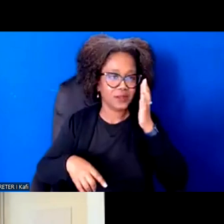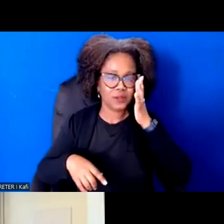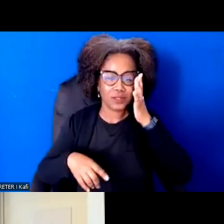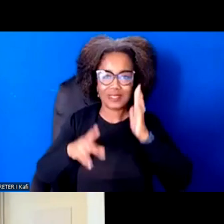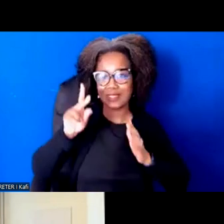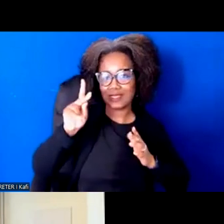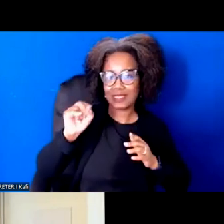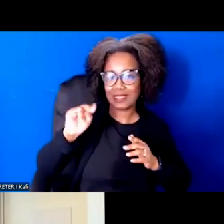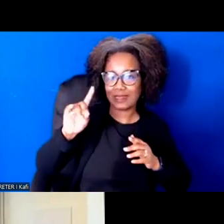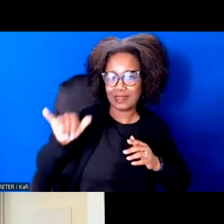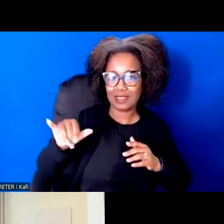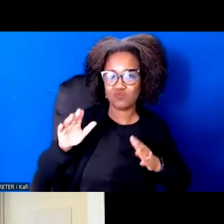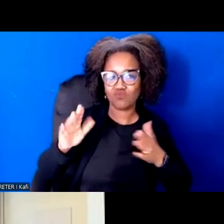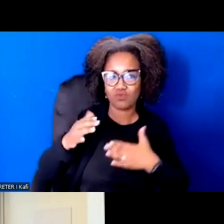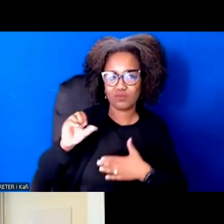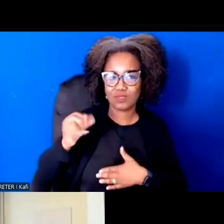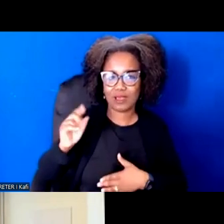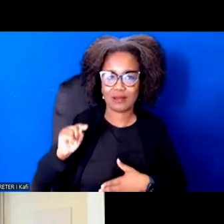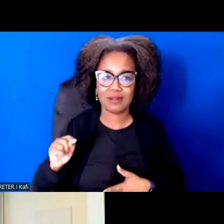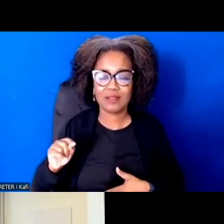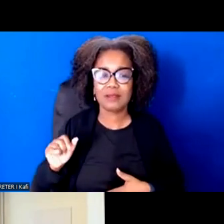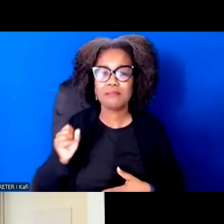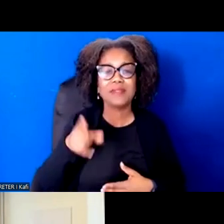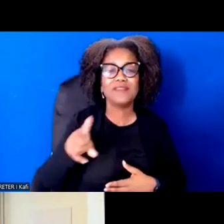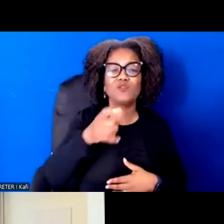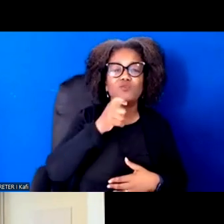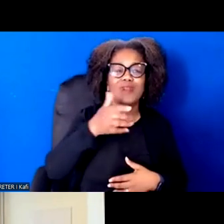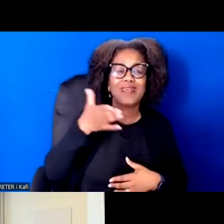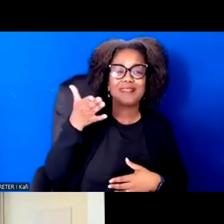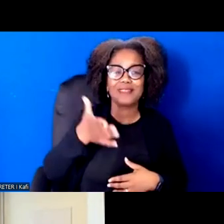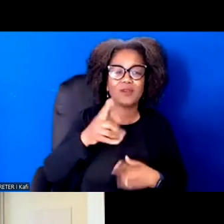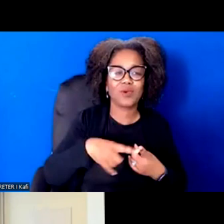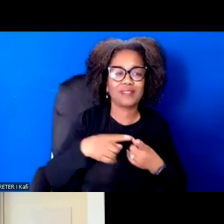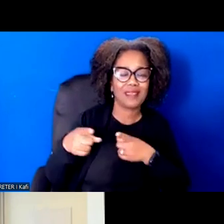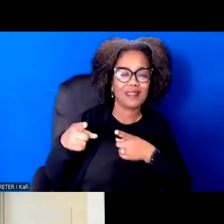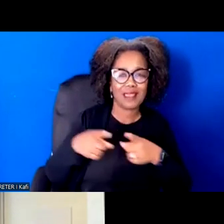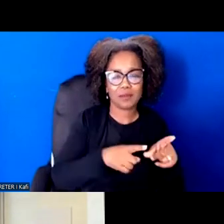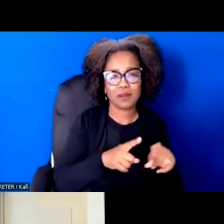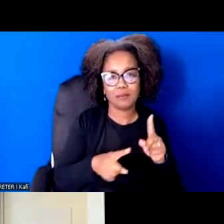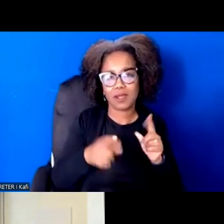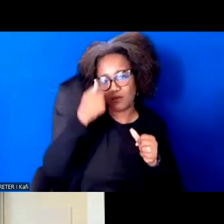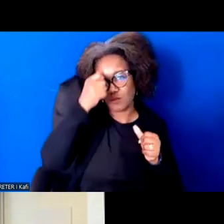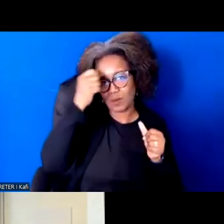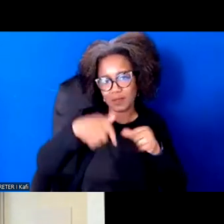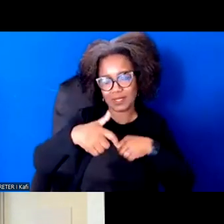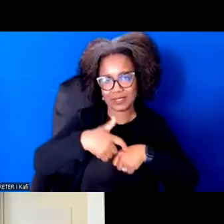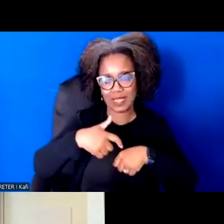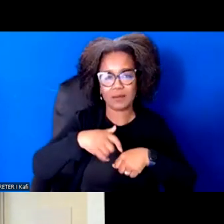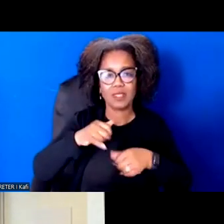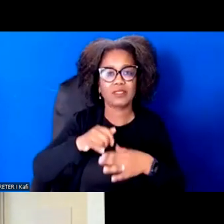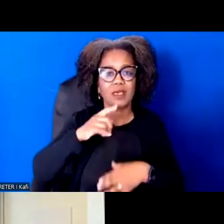I wasn't around when this happened in , but Russia and Soviet Union has sent cosmonaut